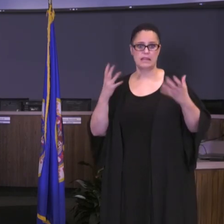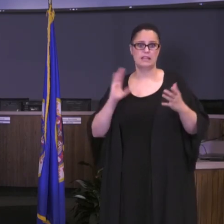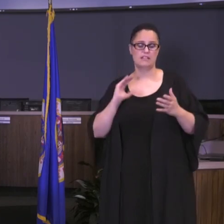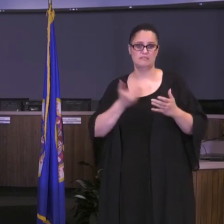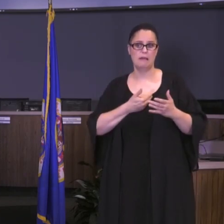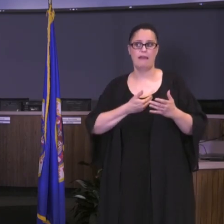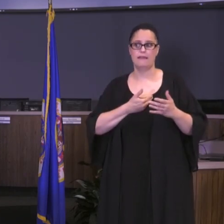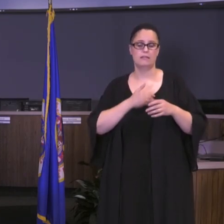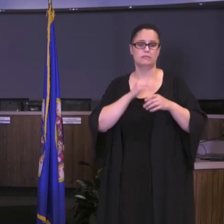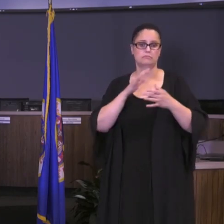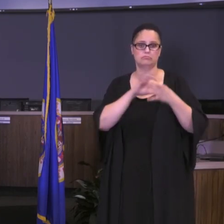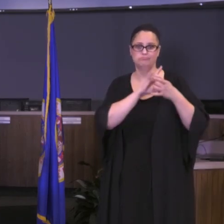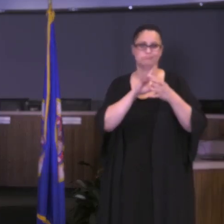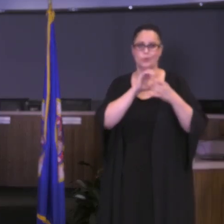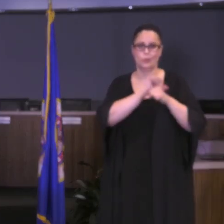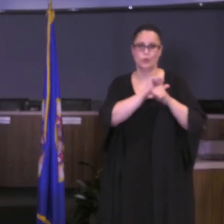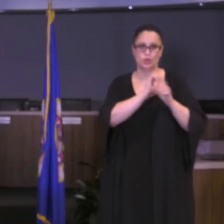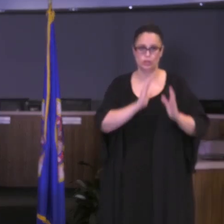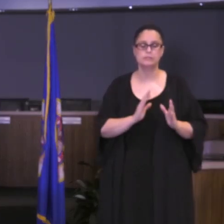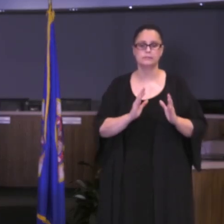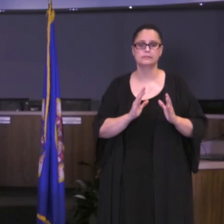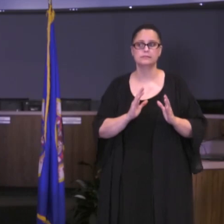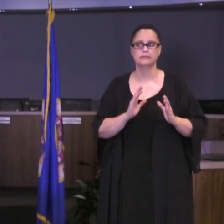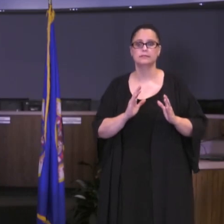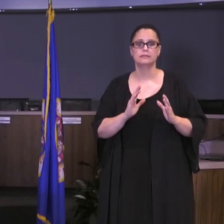And I should mention to you as well in talking with them.